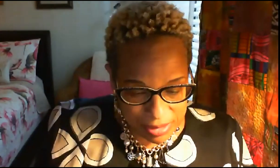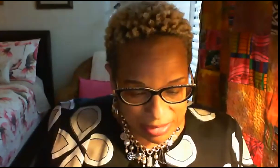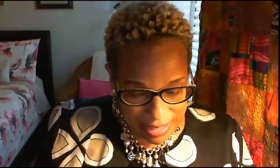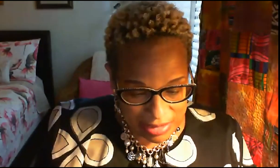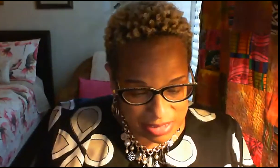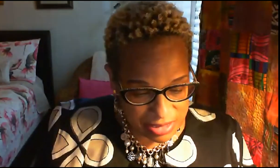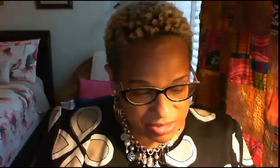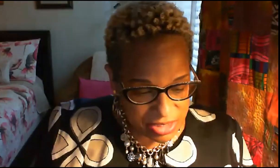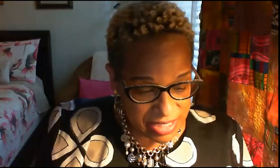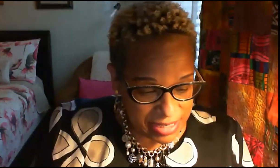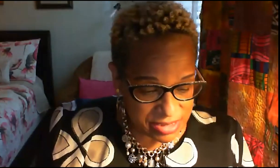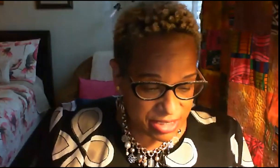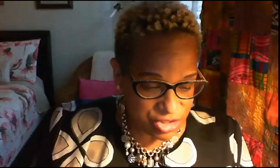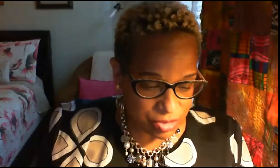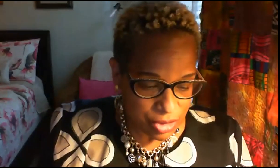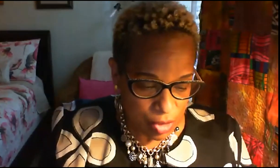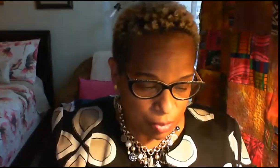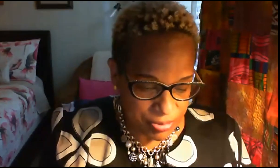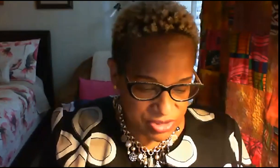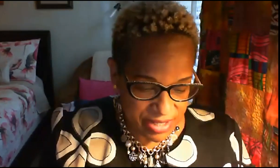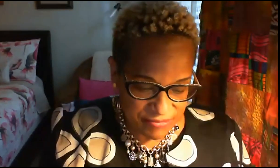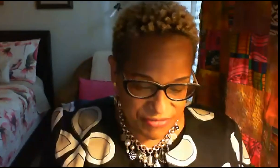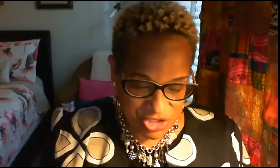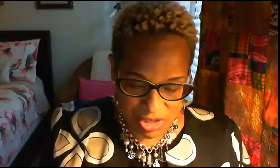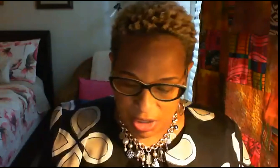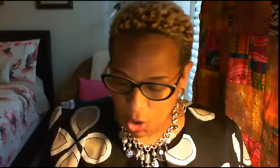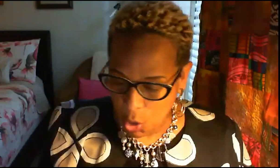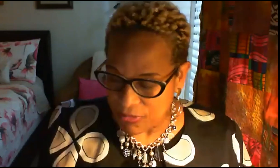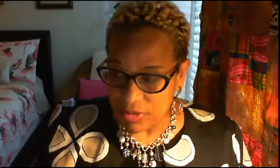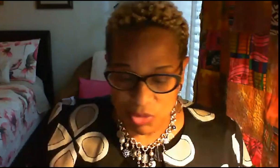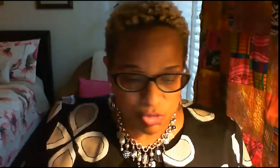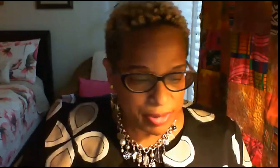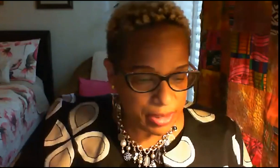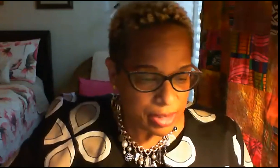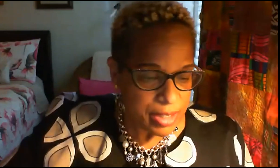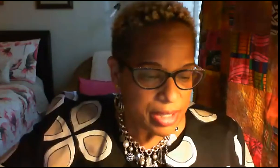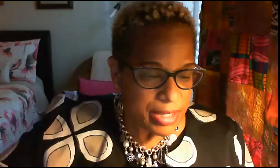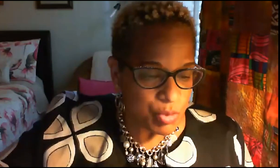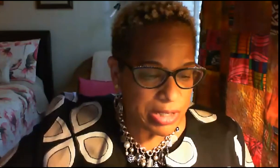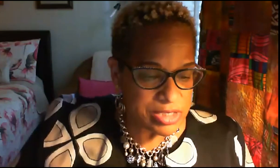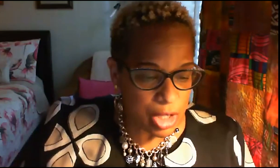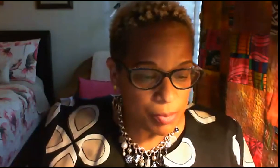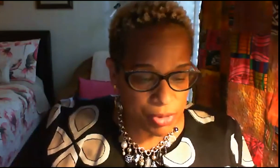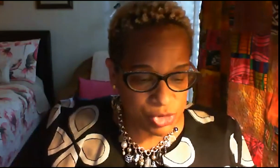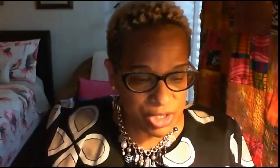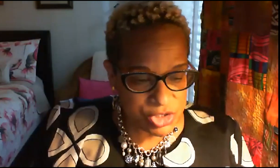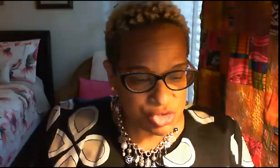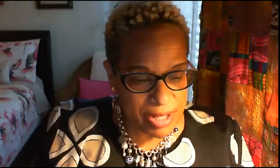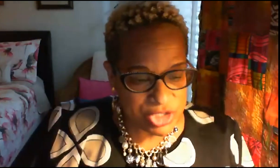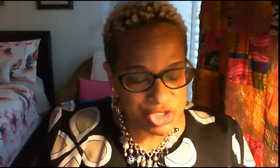analysis today's session will present the vision and hope for the movement as well as the approach and strategies